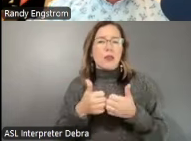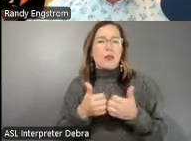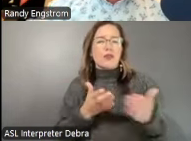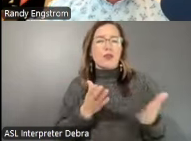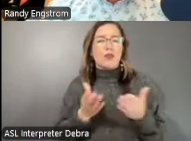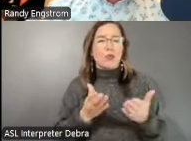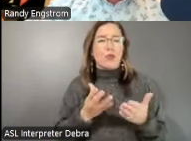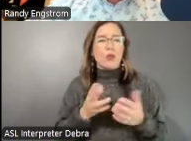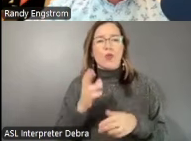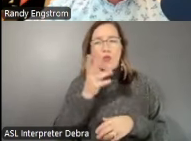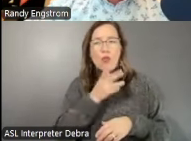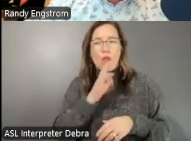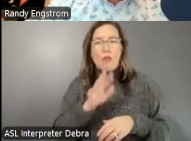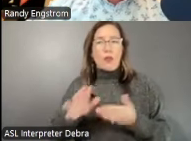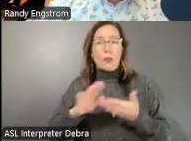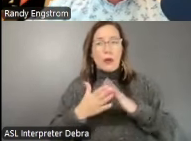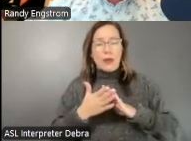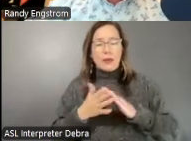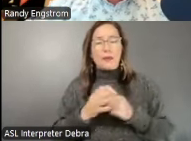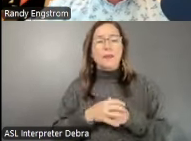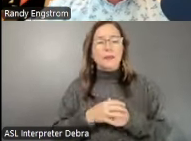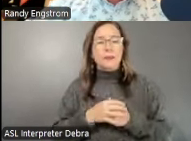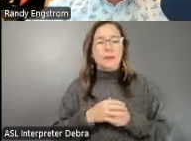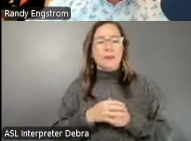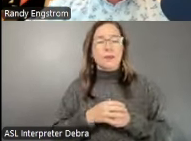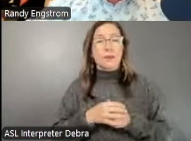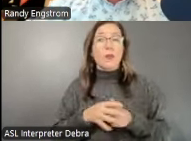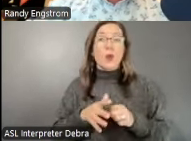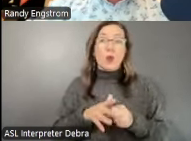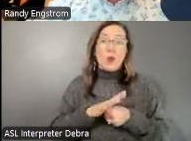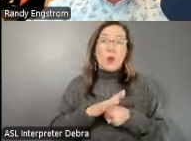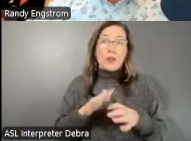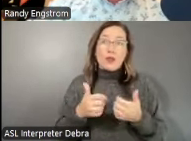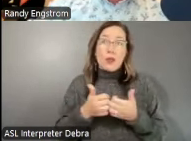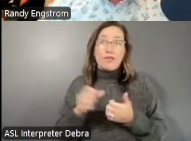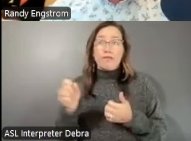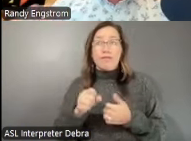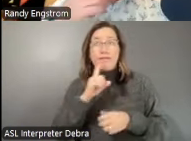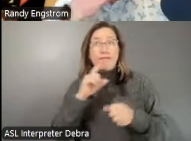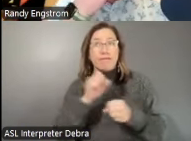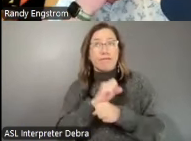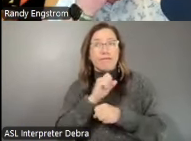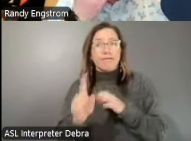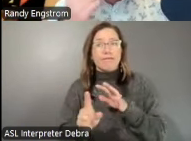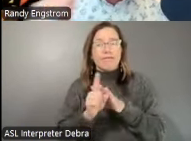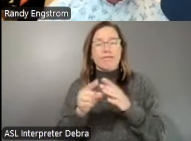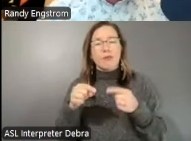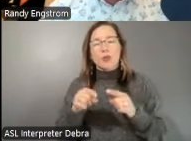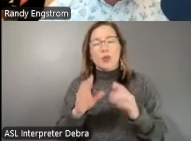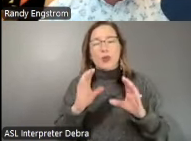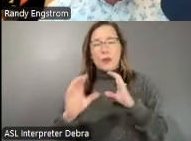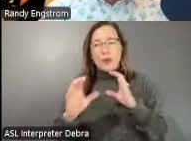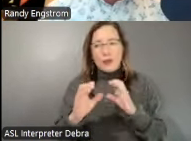communities. Then COVID challenges absolutely came up during these conversations. The pandemic